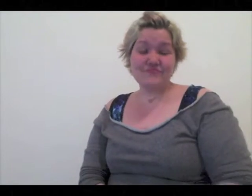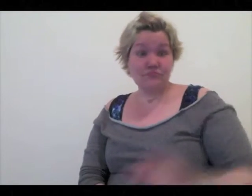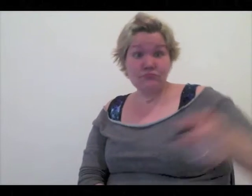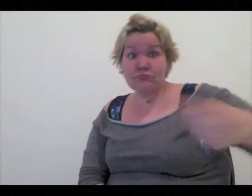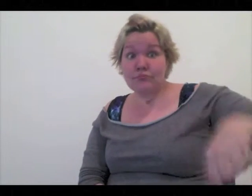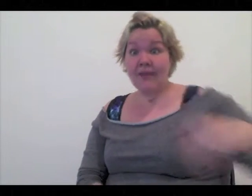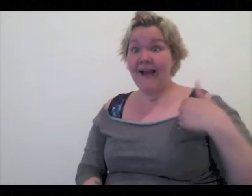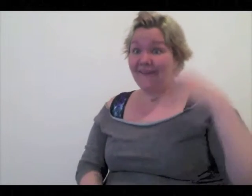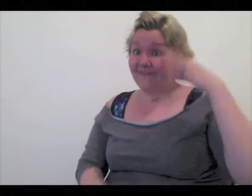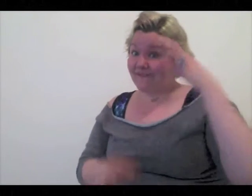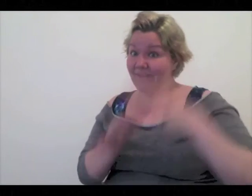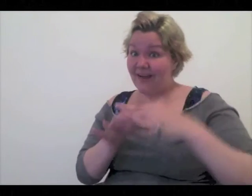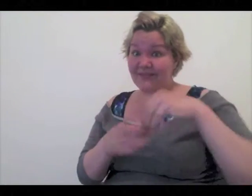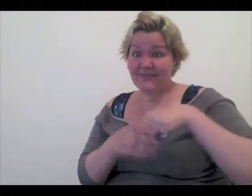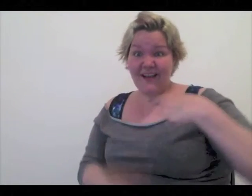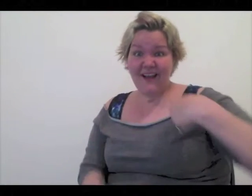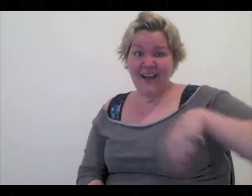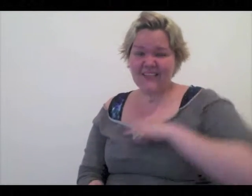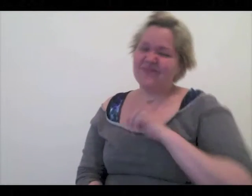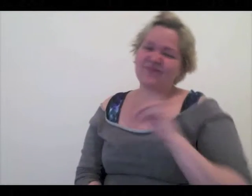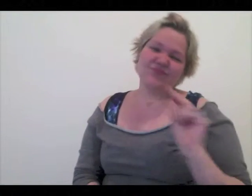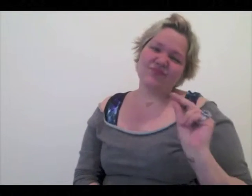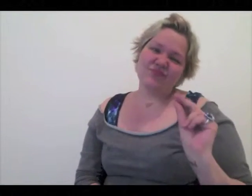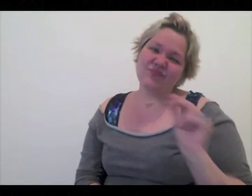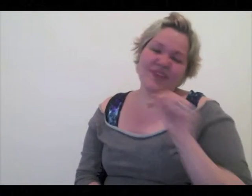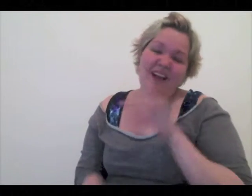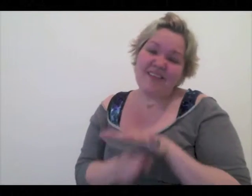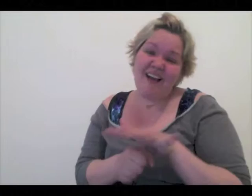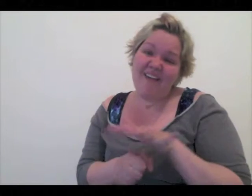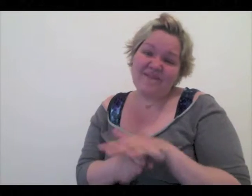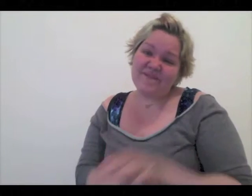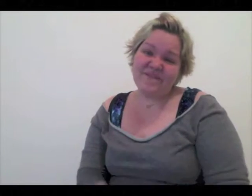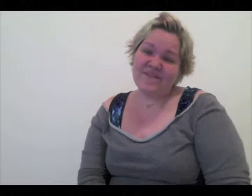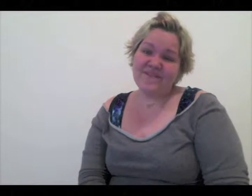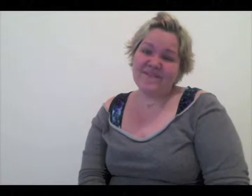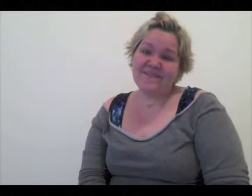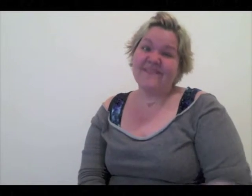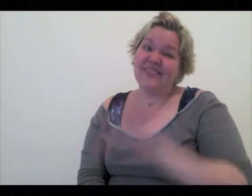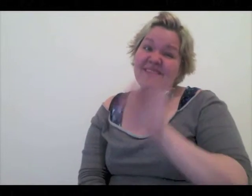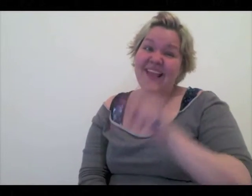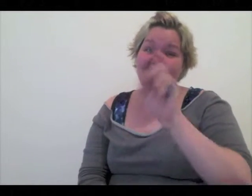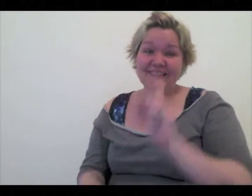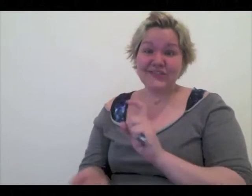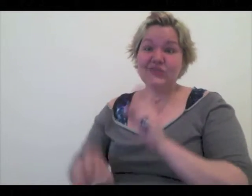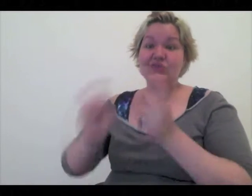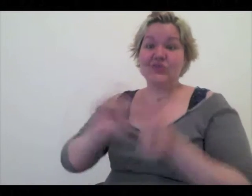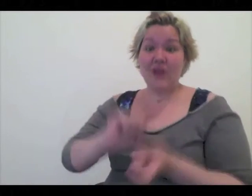Hearing people don’t have enough faith in us. Well, that needs to change.